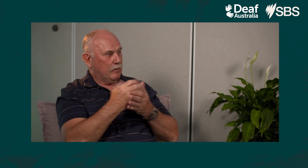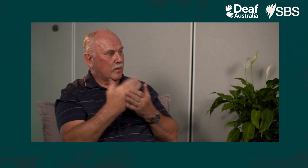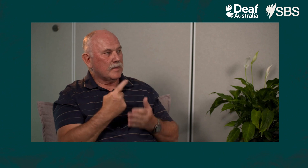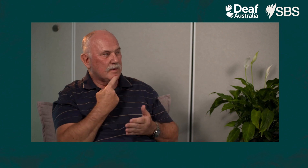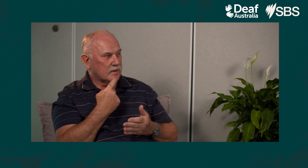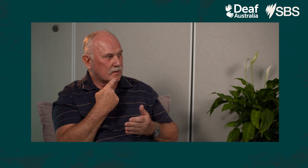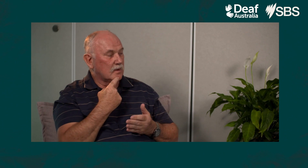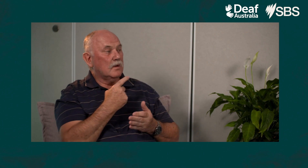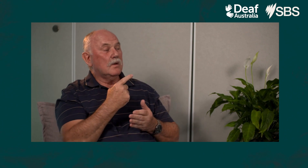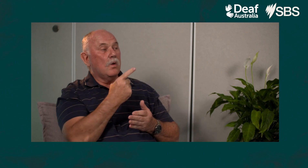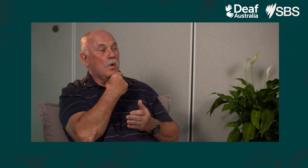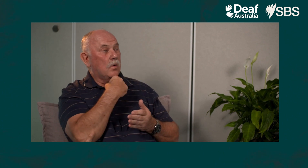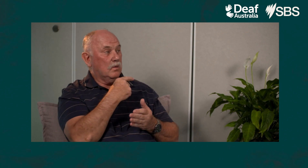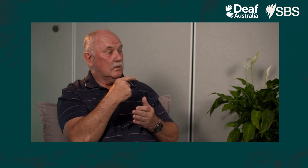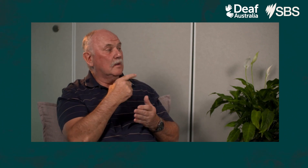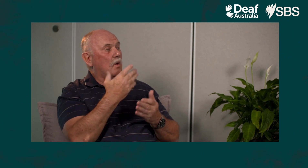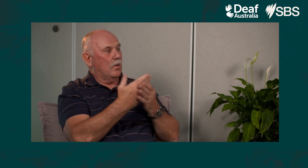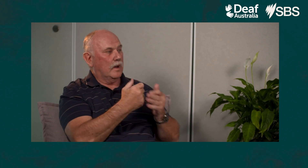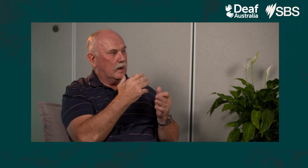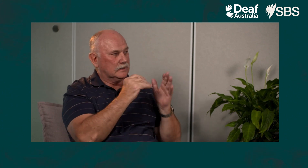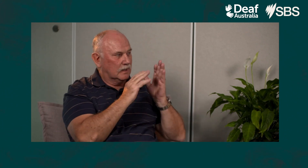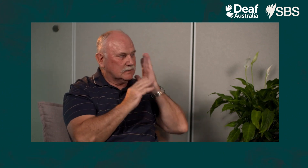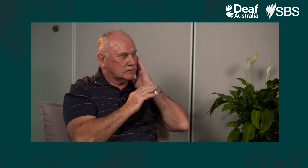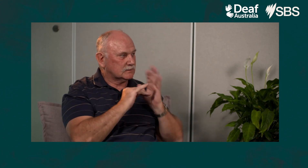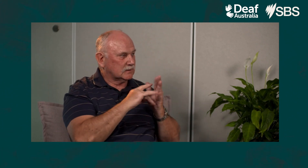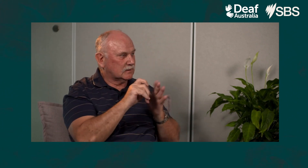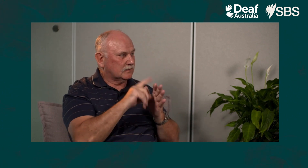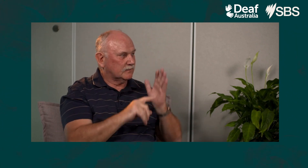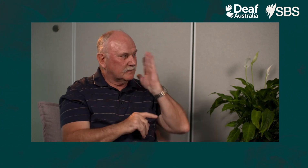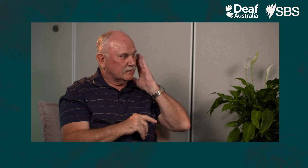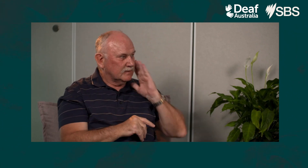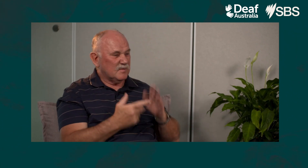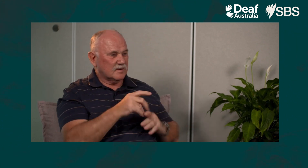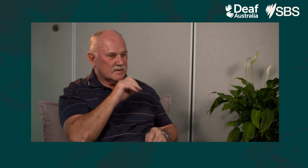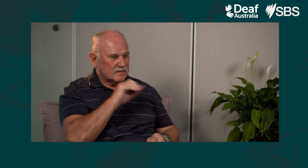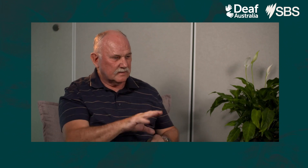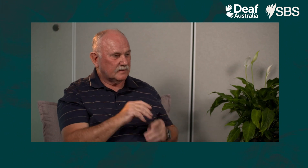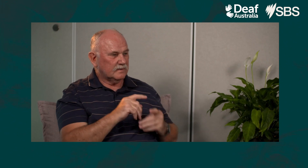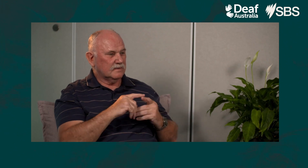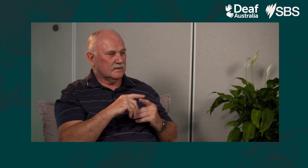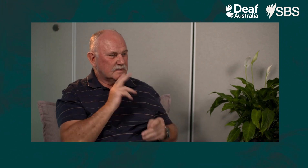So again, the numbers would differ depending on your gender. So come off the side of the face if you're female,